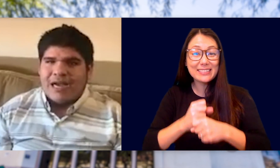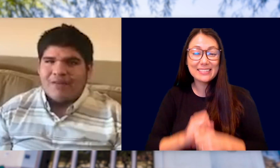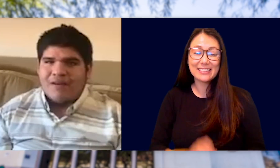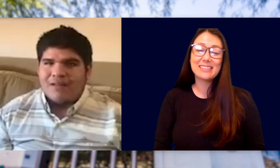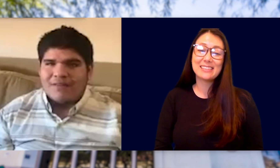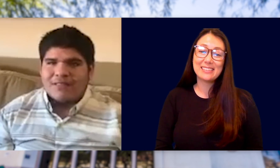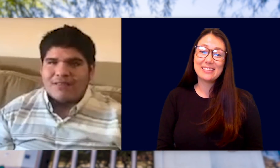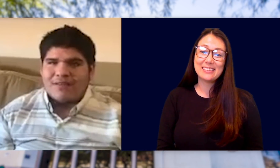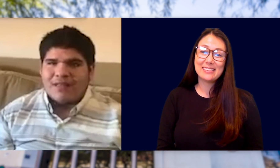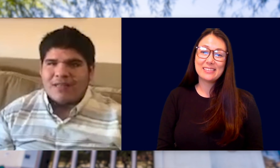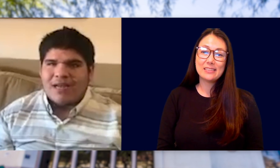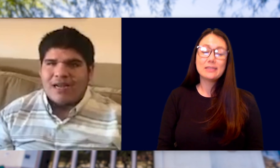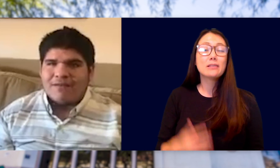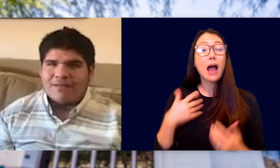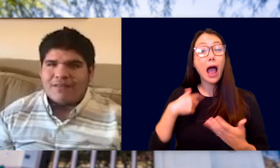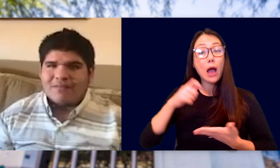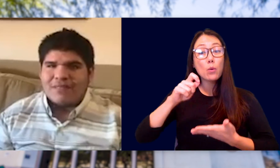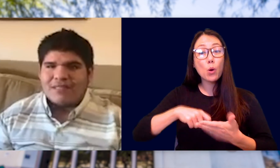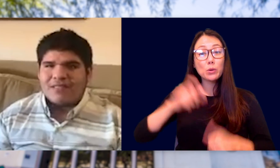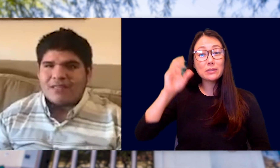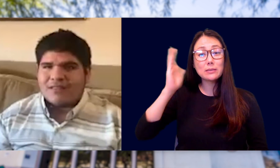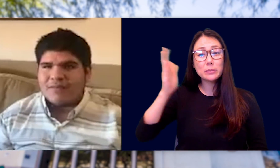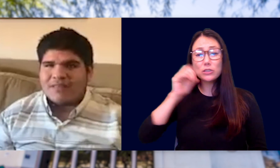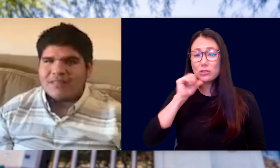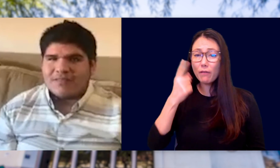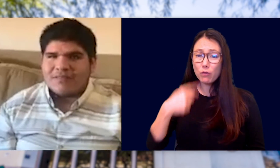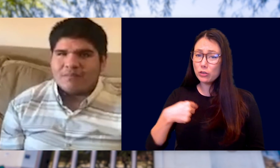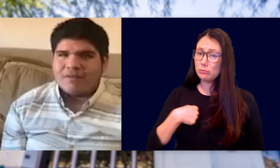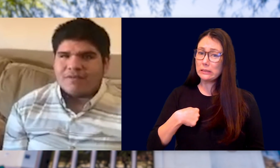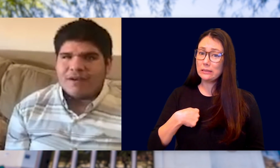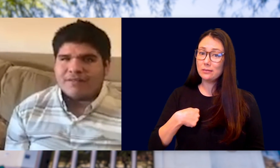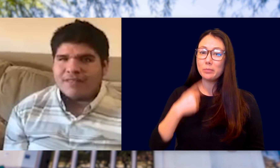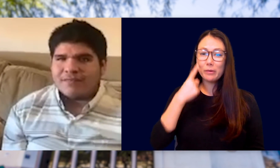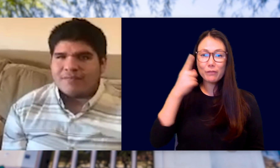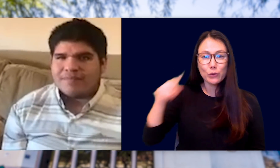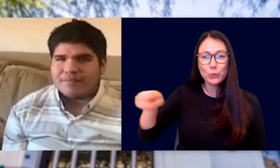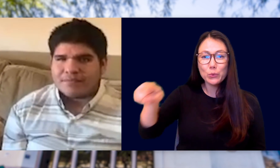I WANT ALL OF YOU TO KNOW THAT I WROTE THIS SPEECH NOT JUST FOR MYSELF, BUT FOR ALL OF YOU.